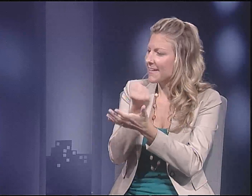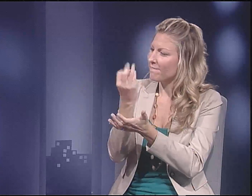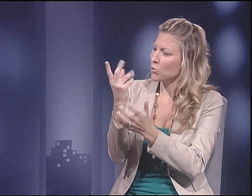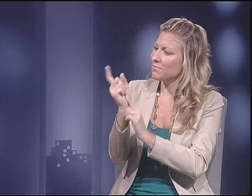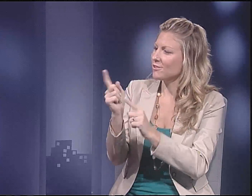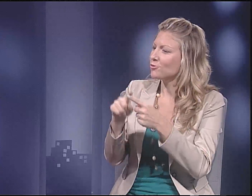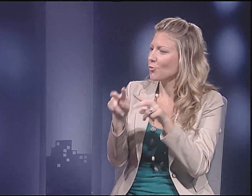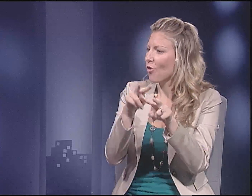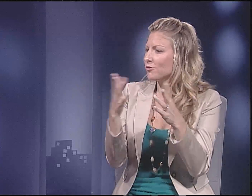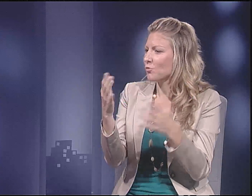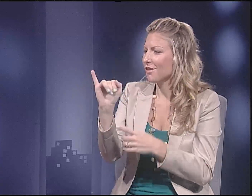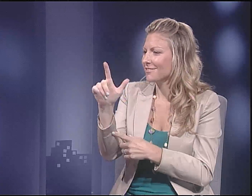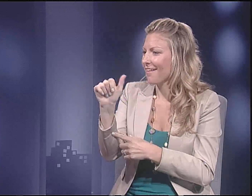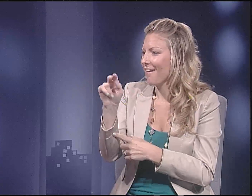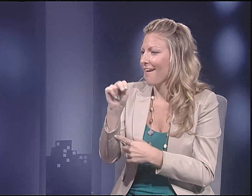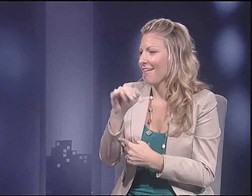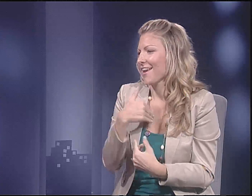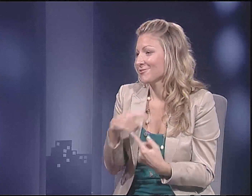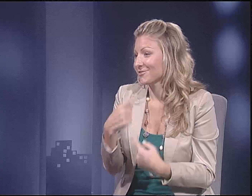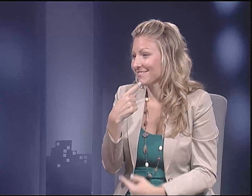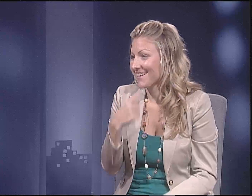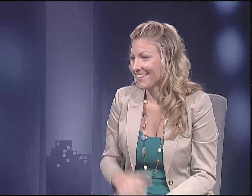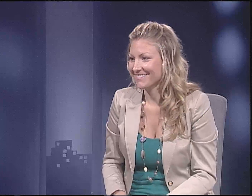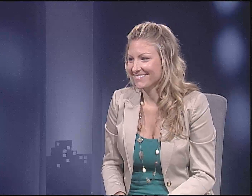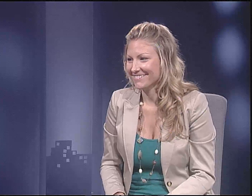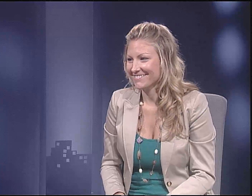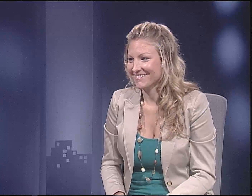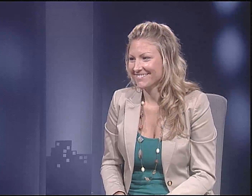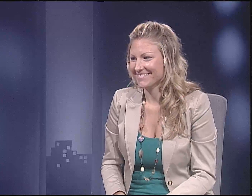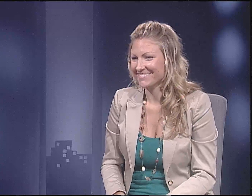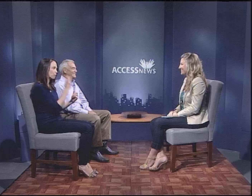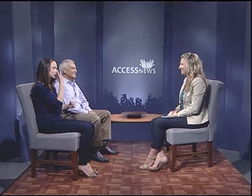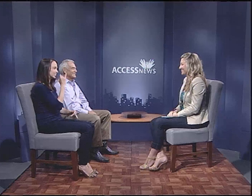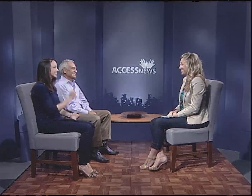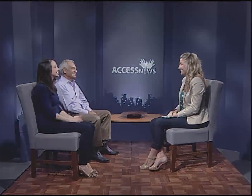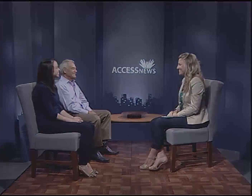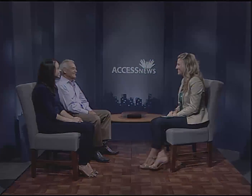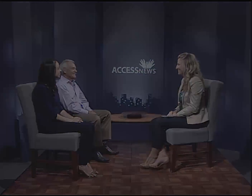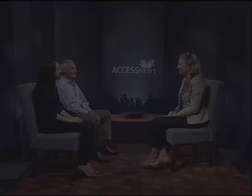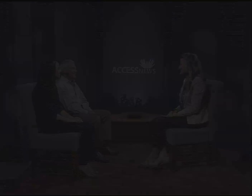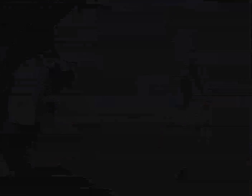So, let's take a few moments to watch Ilan. I want to see it. [ Pause ]